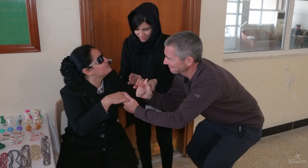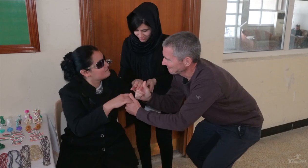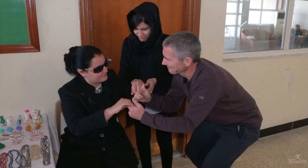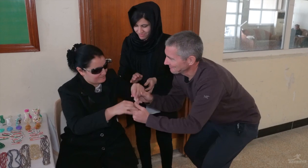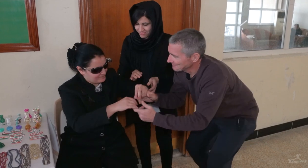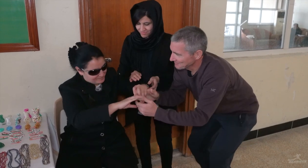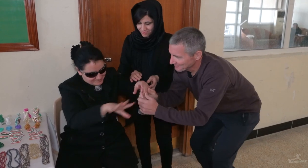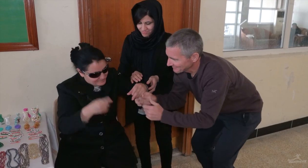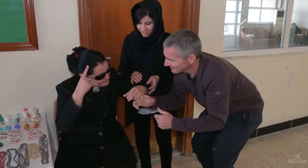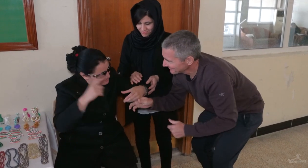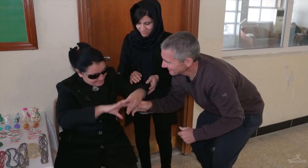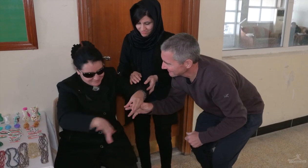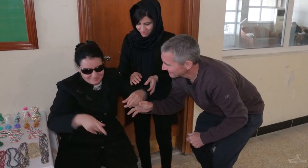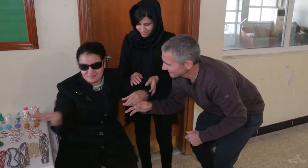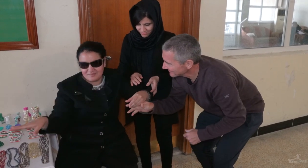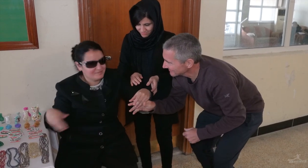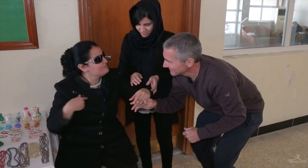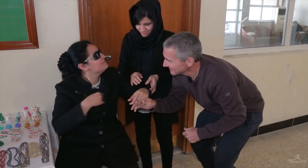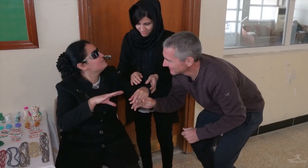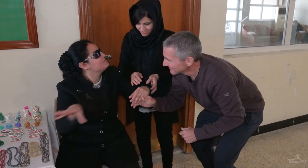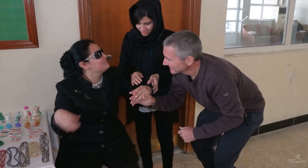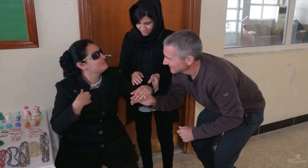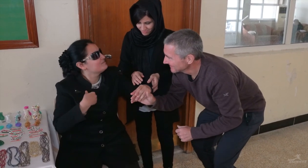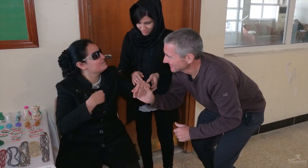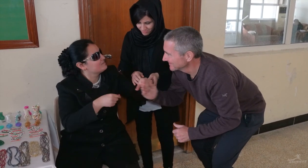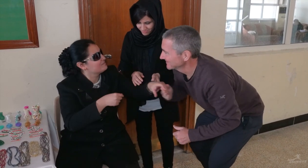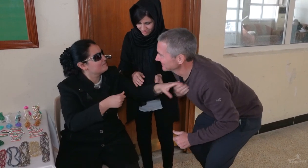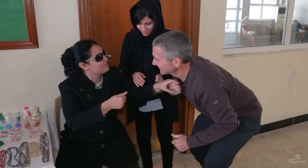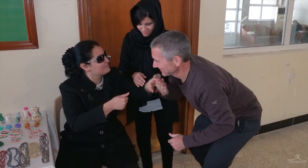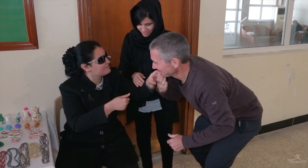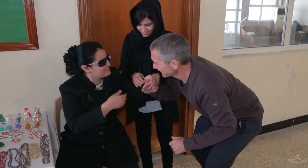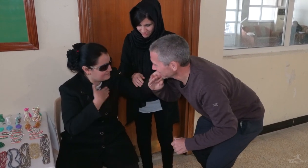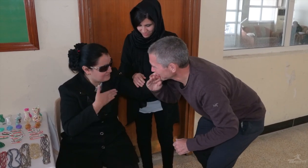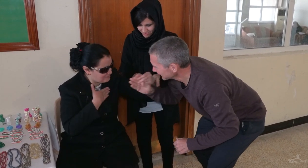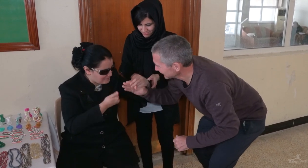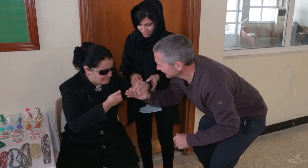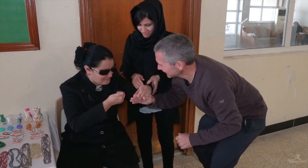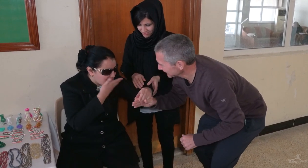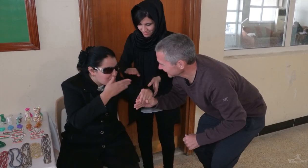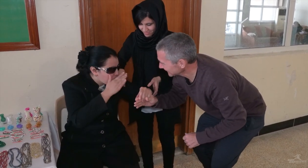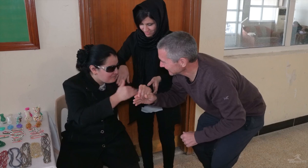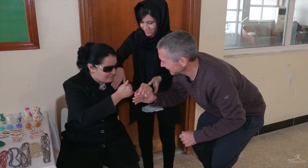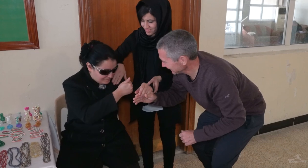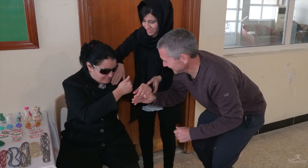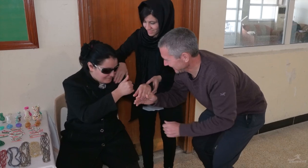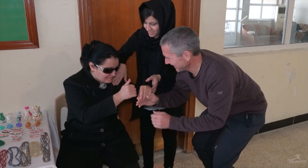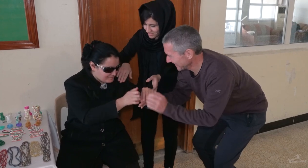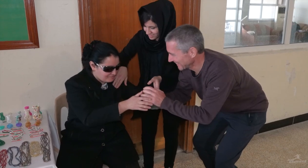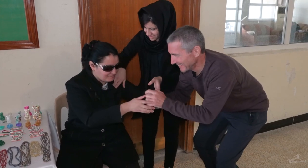That's great! I'm proud of my artwork. Mashallah (may Allah reward you)